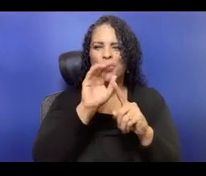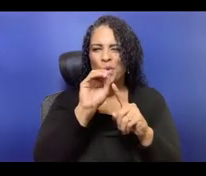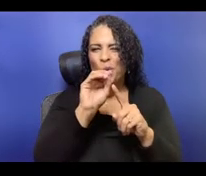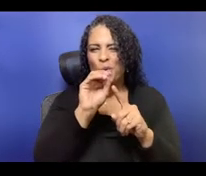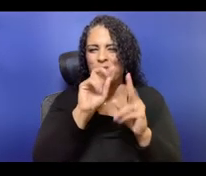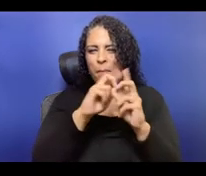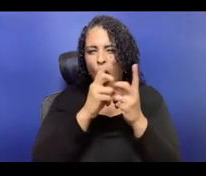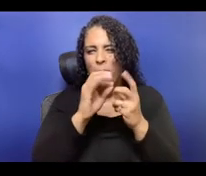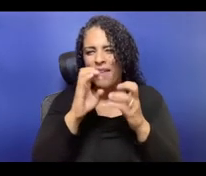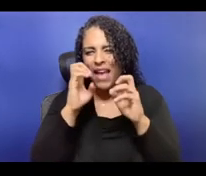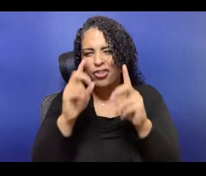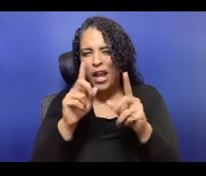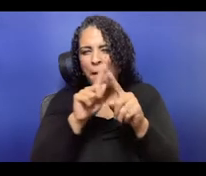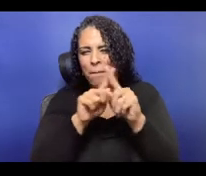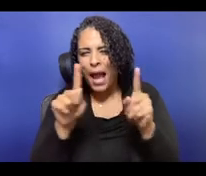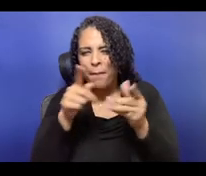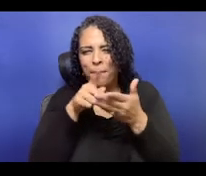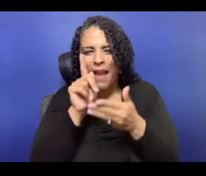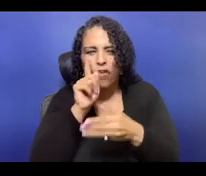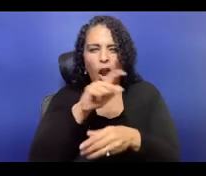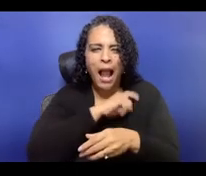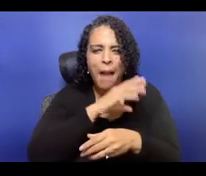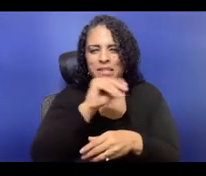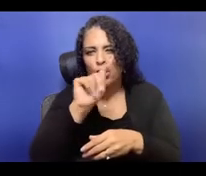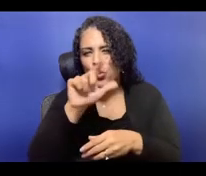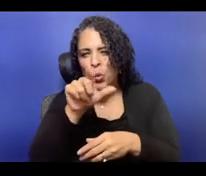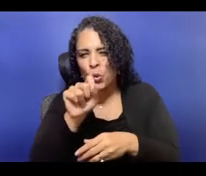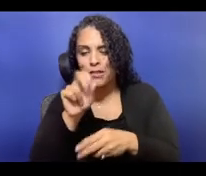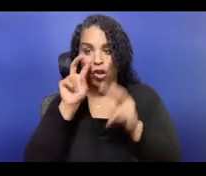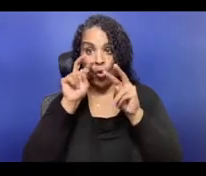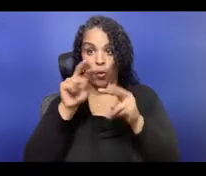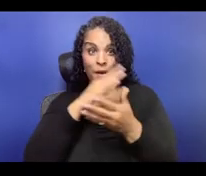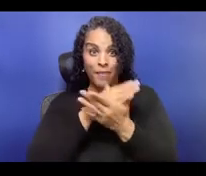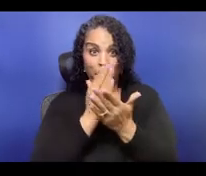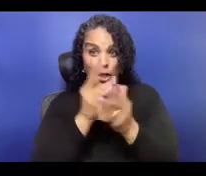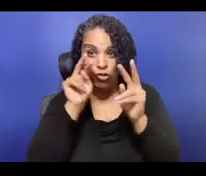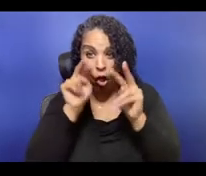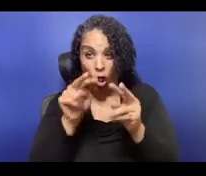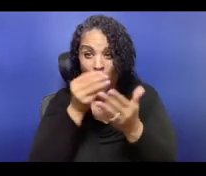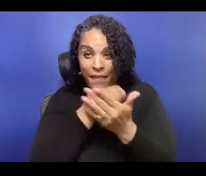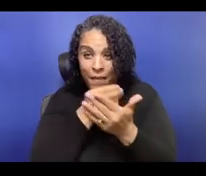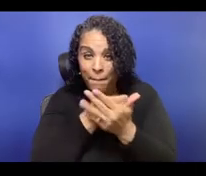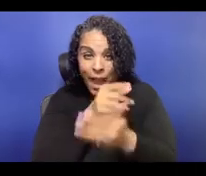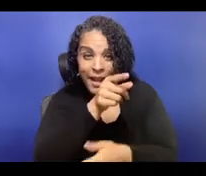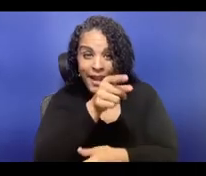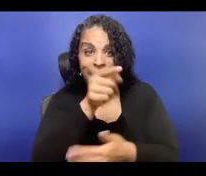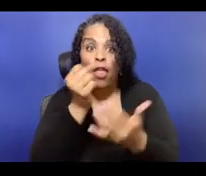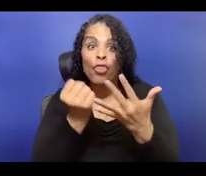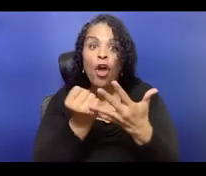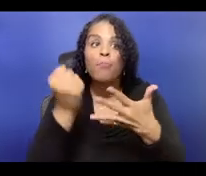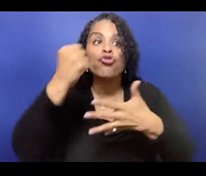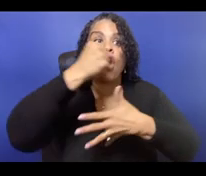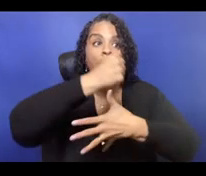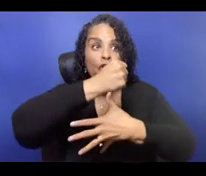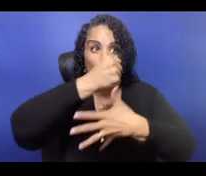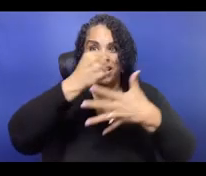And it can, I've been really amazed to see the wonderful and strange shapes that projects have been able to take